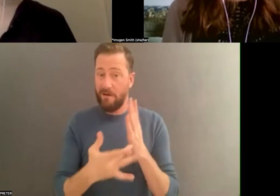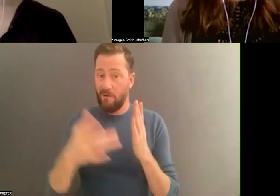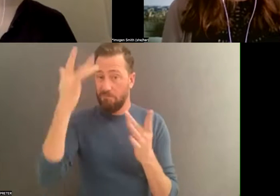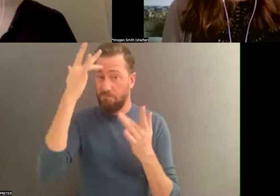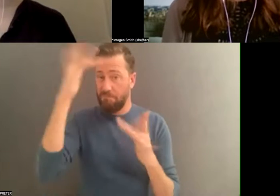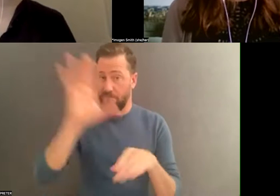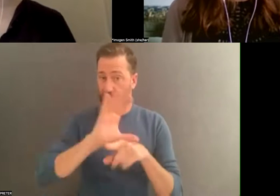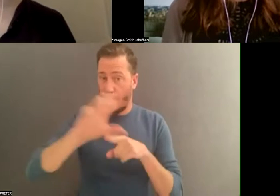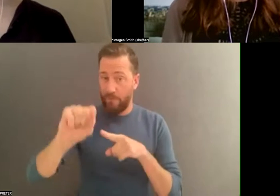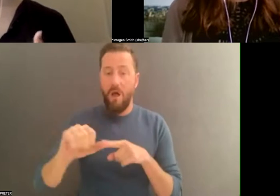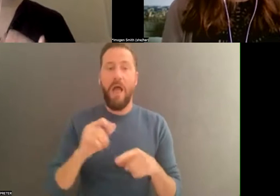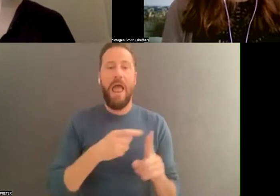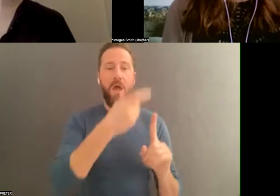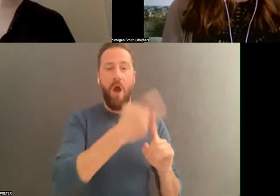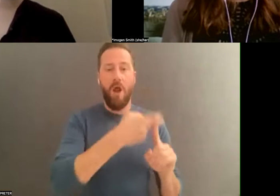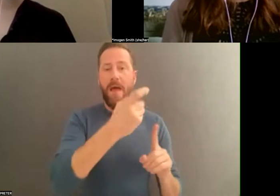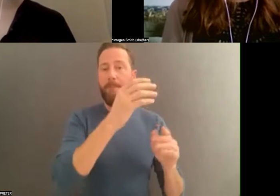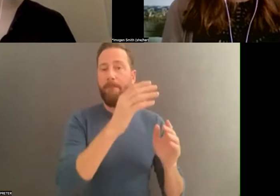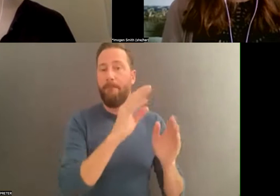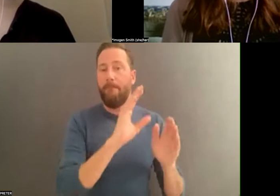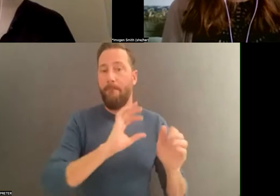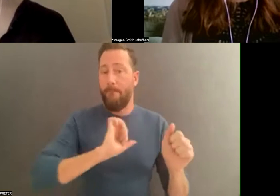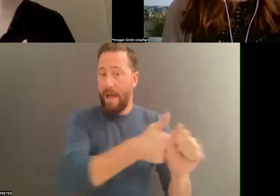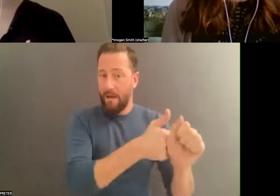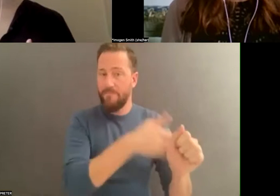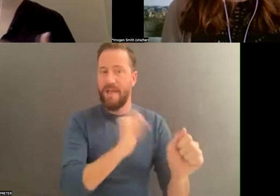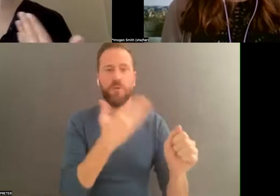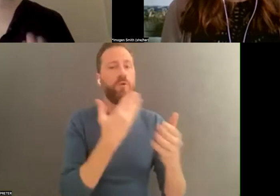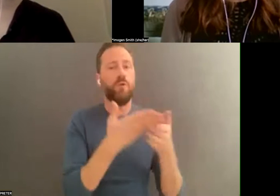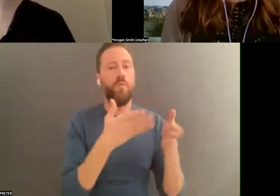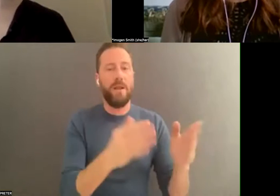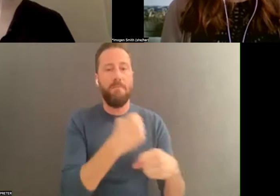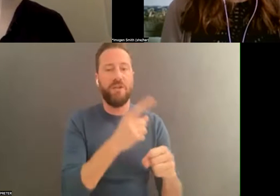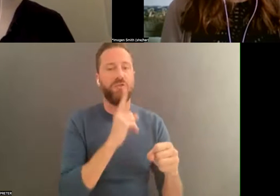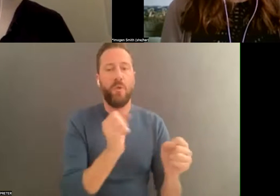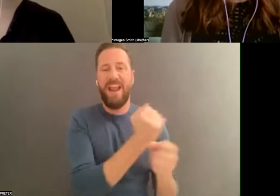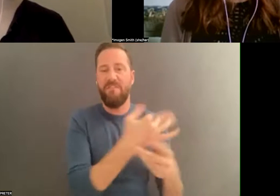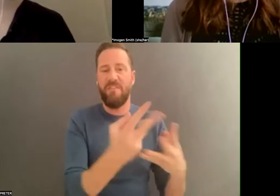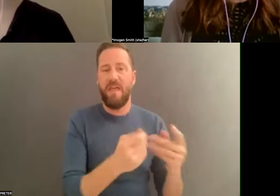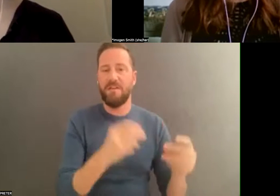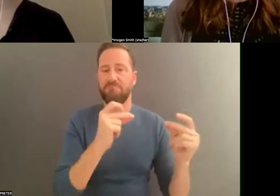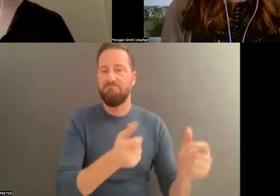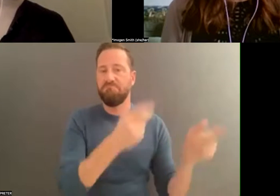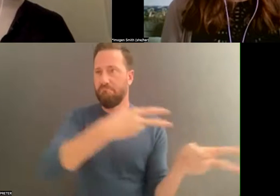ensure that your stuff is getting backed up without having to rely on your memory to do it.